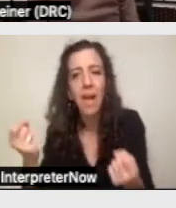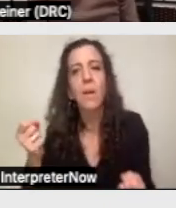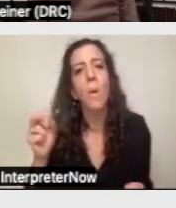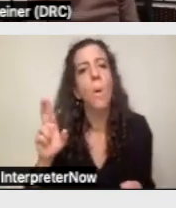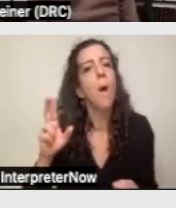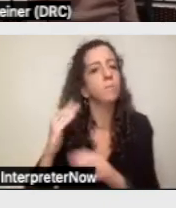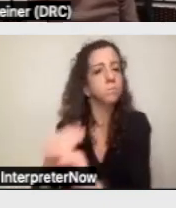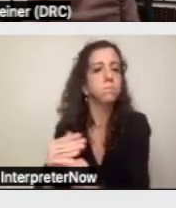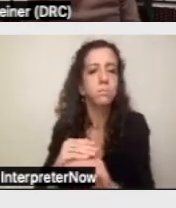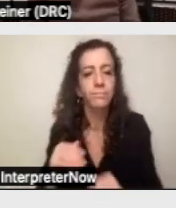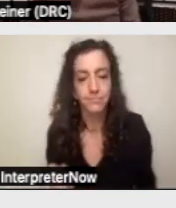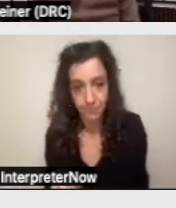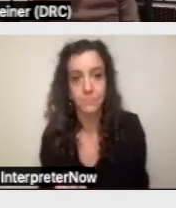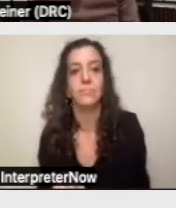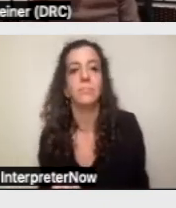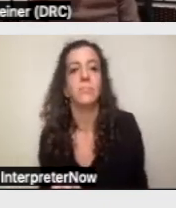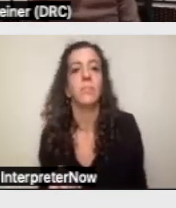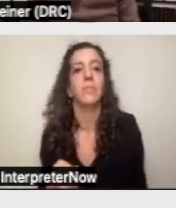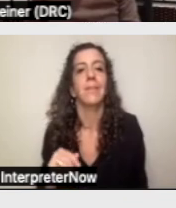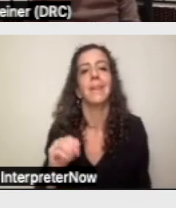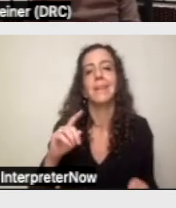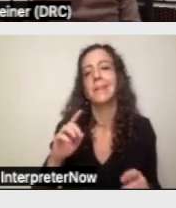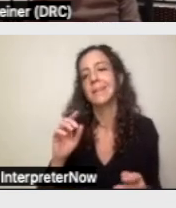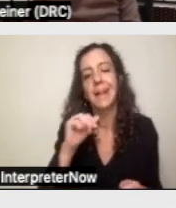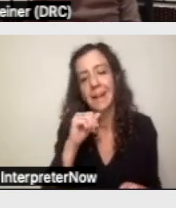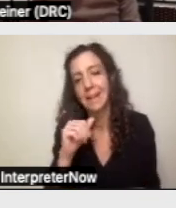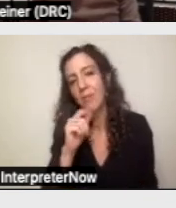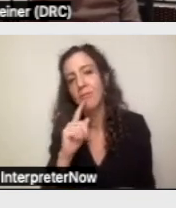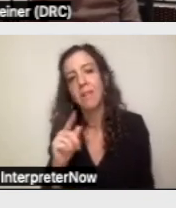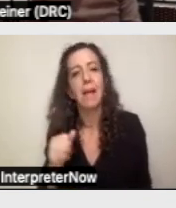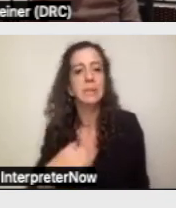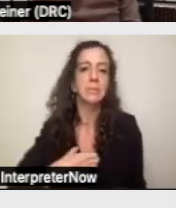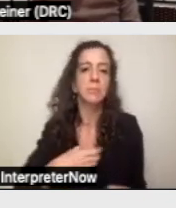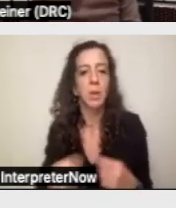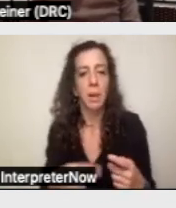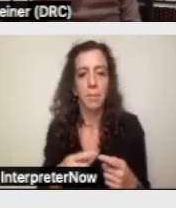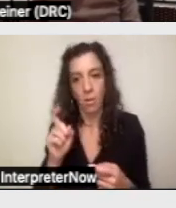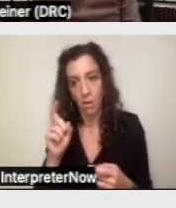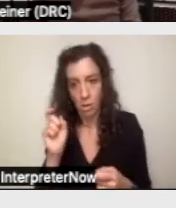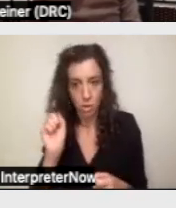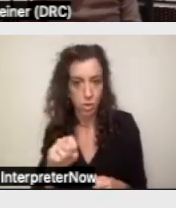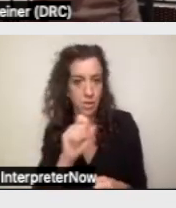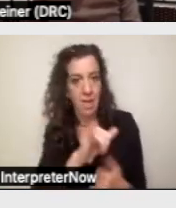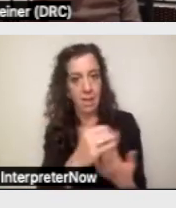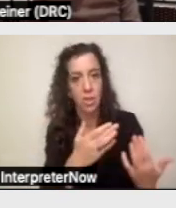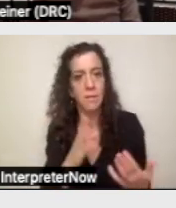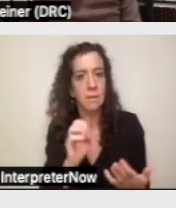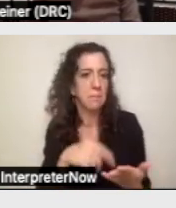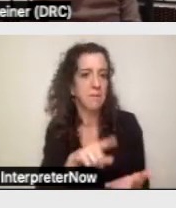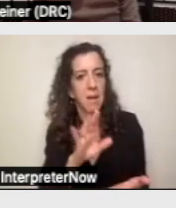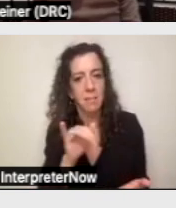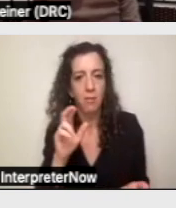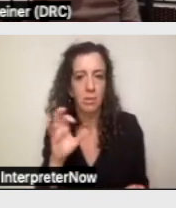as opposed to a dispute over whether a service should be funded by a regional center.